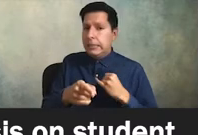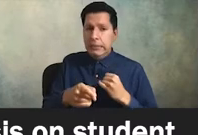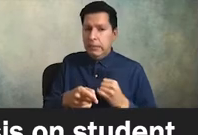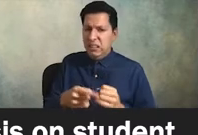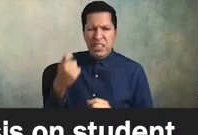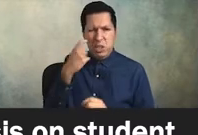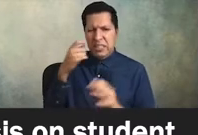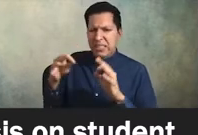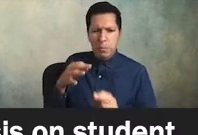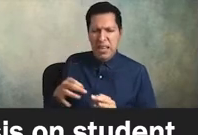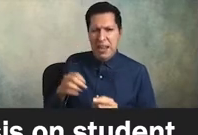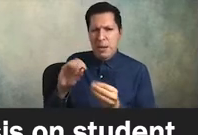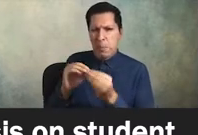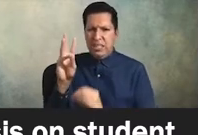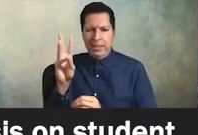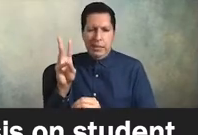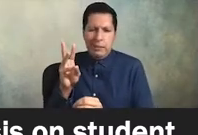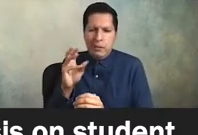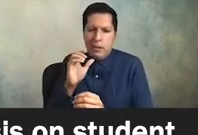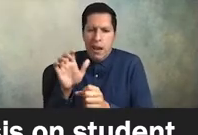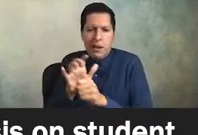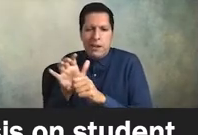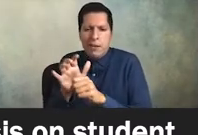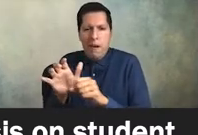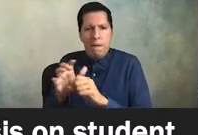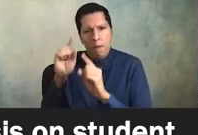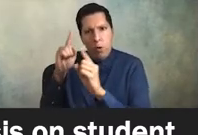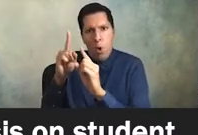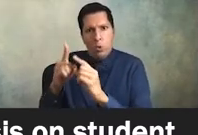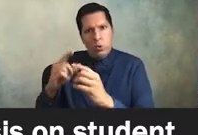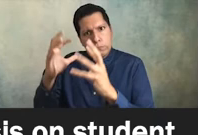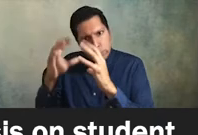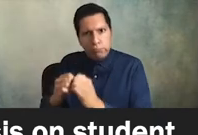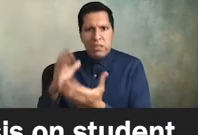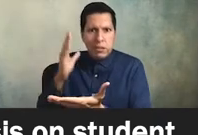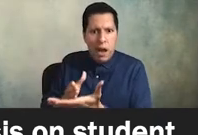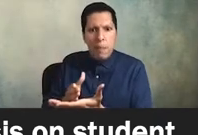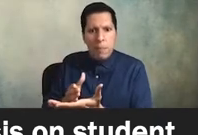too little emphasis in equity work on dismantling classroom racism there's also too little emphasis